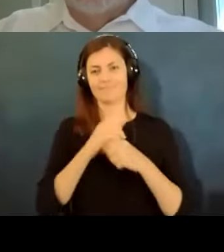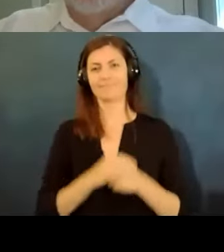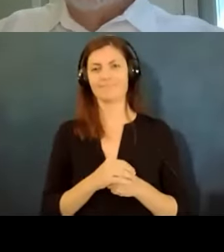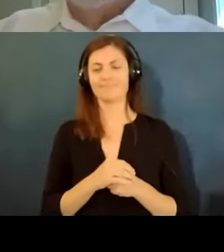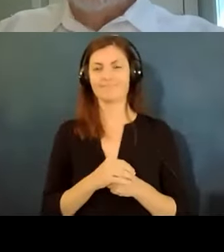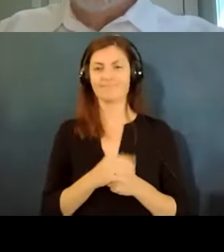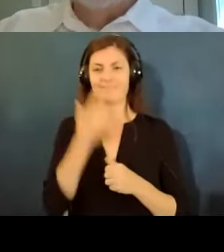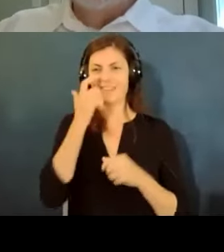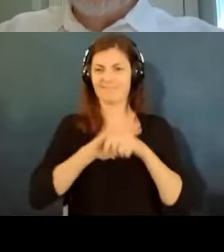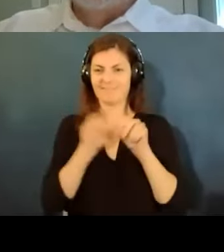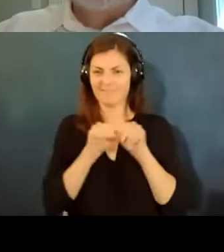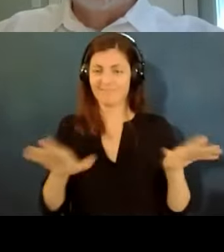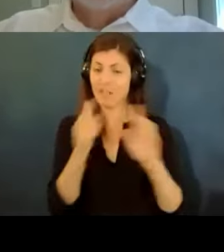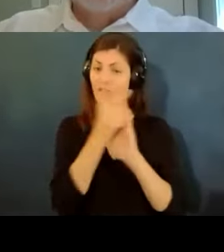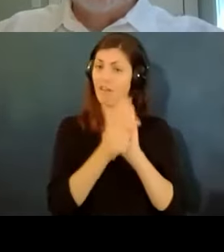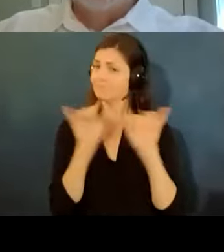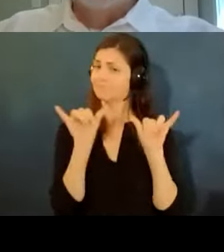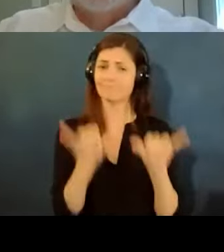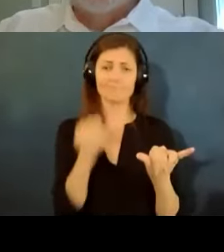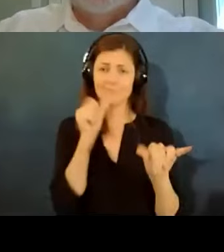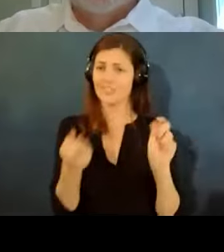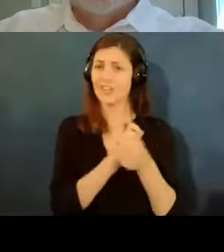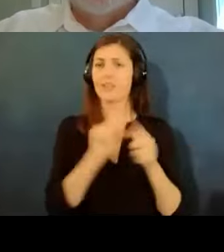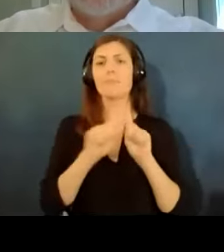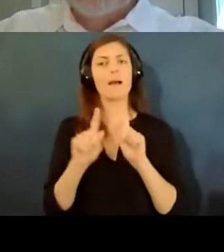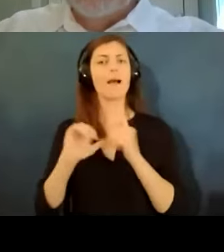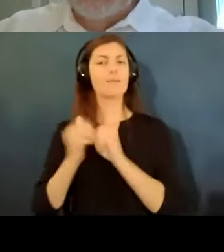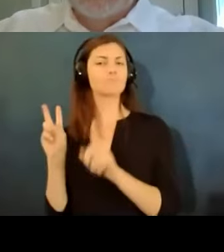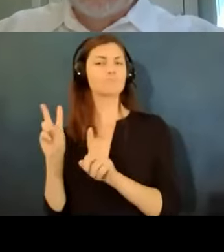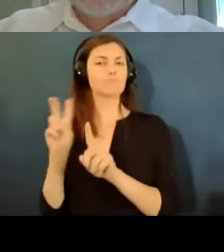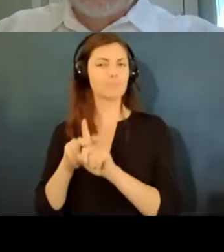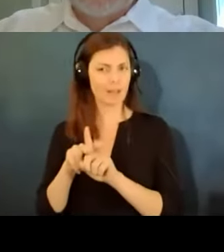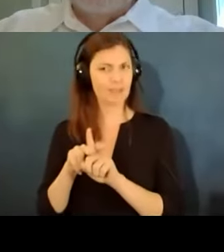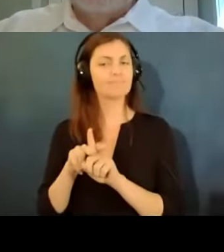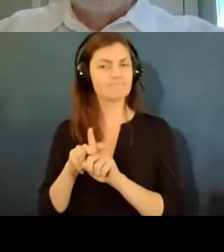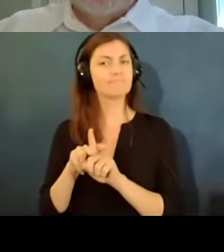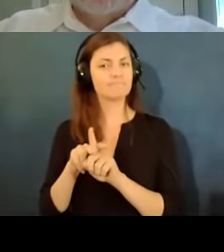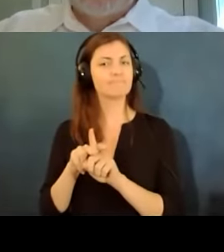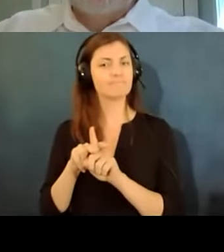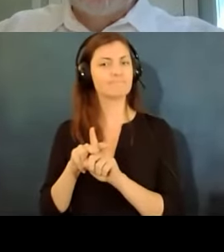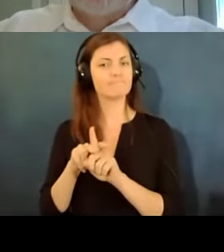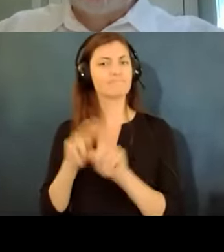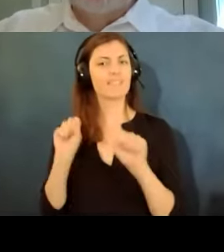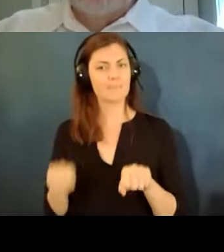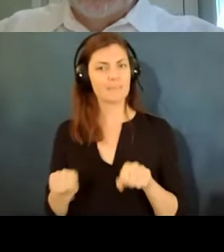hasn't changed but the application of the law to our current circumstances um can be tricky